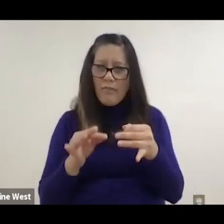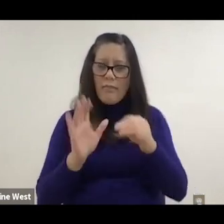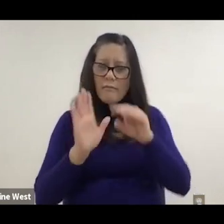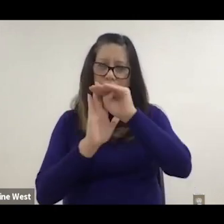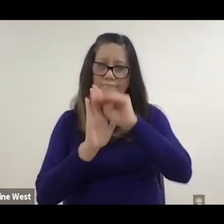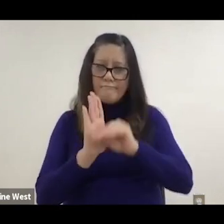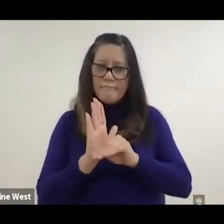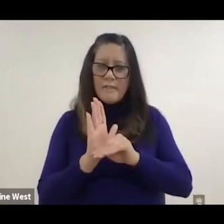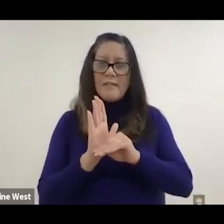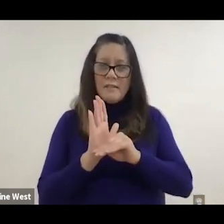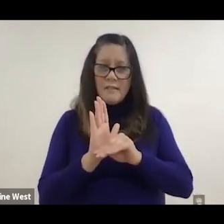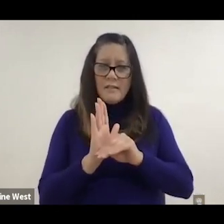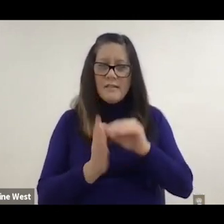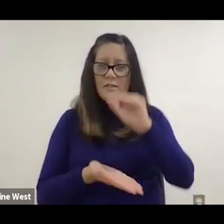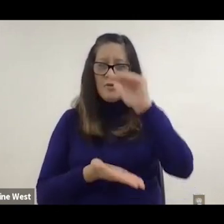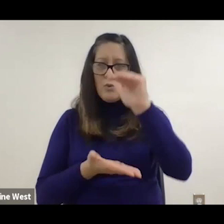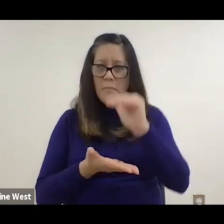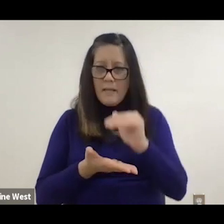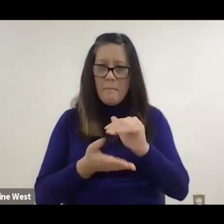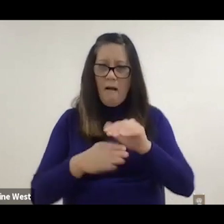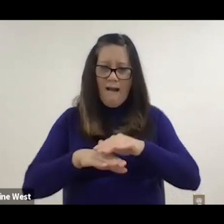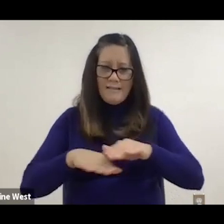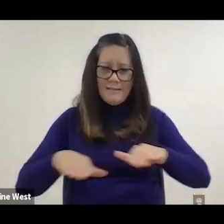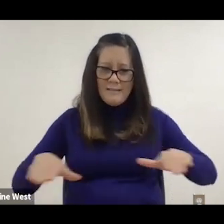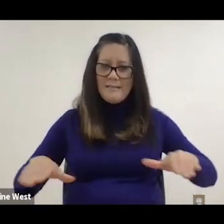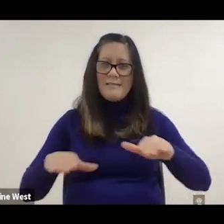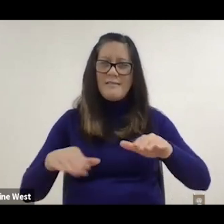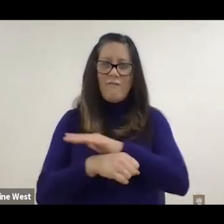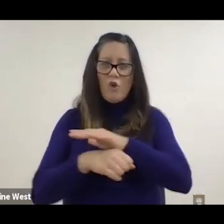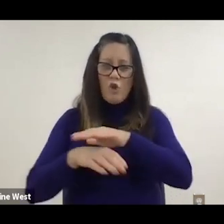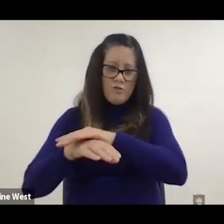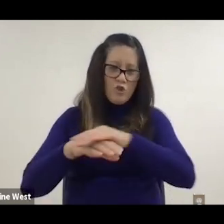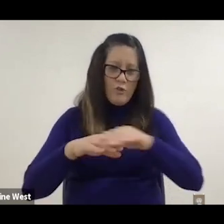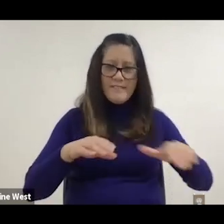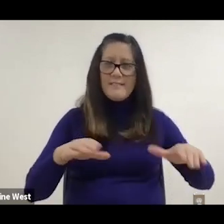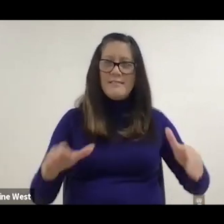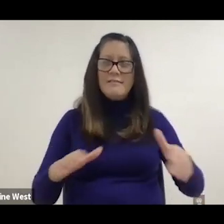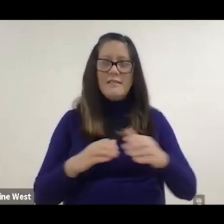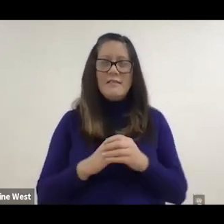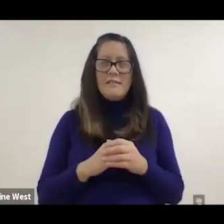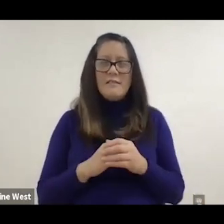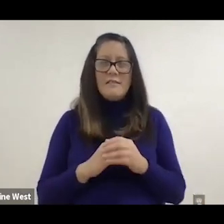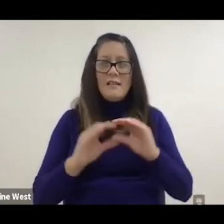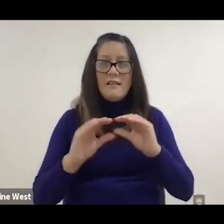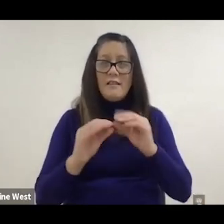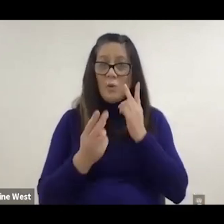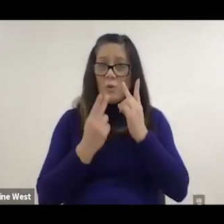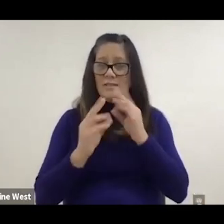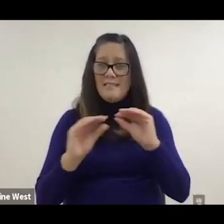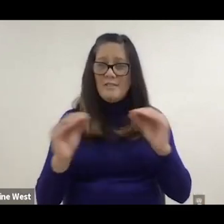it at any over the entire surface. What you can see is there's there's low no red, less green,